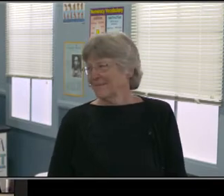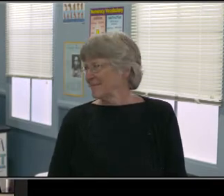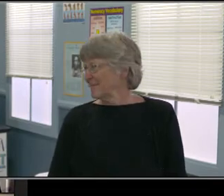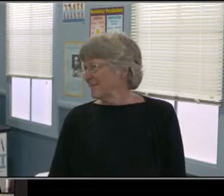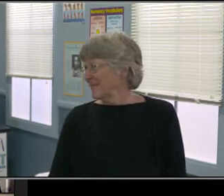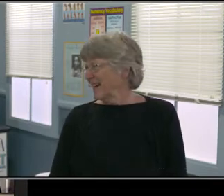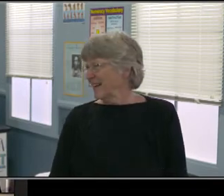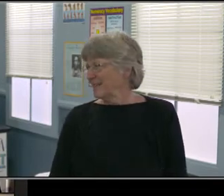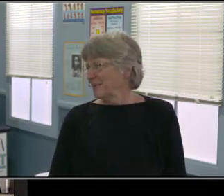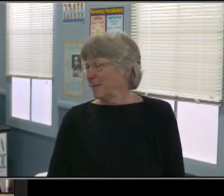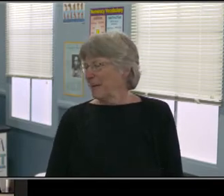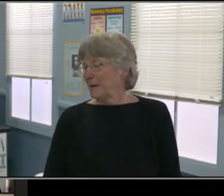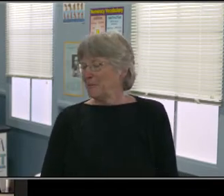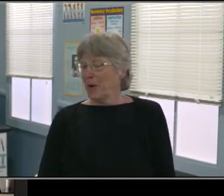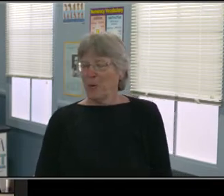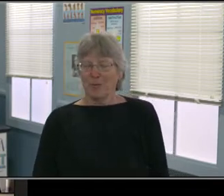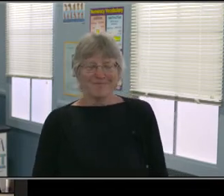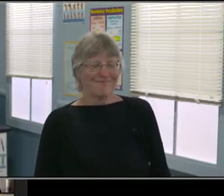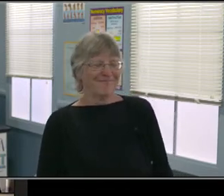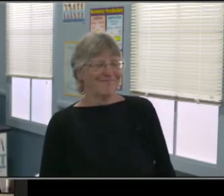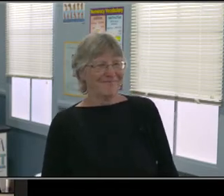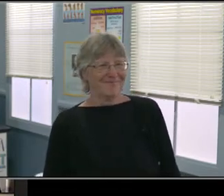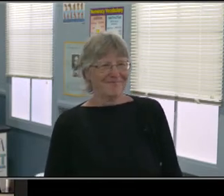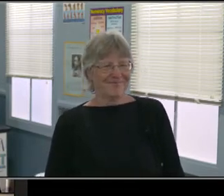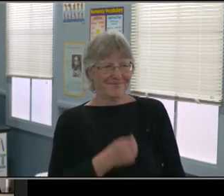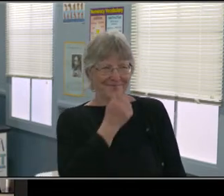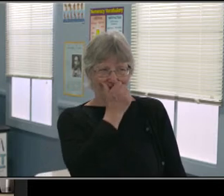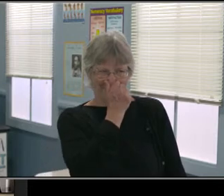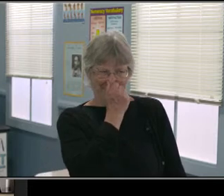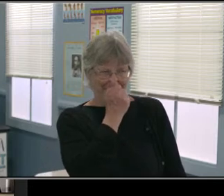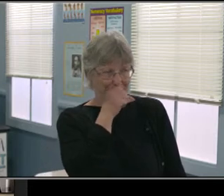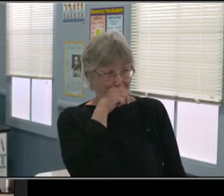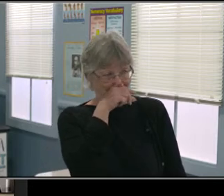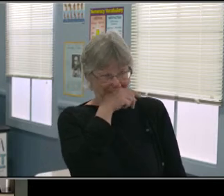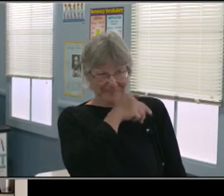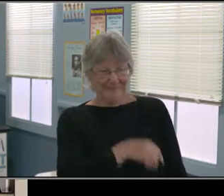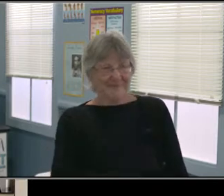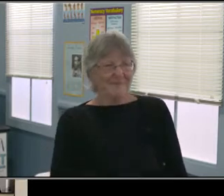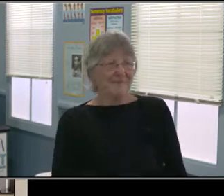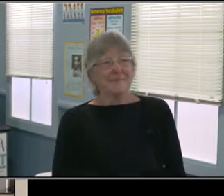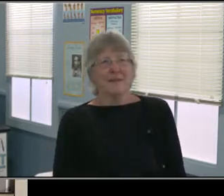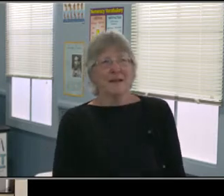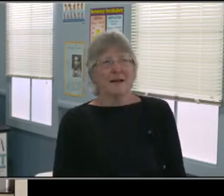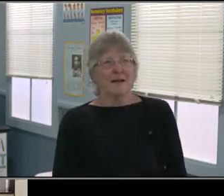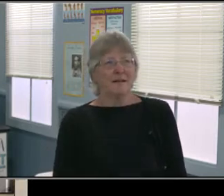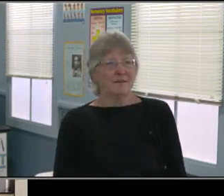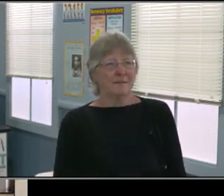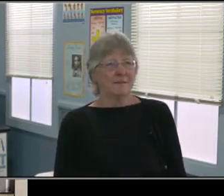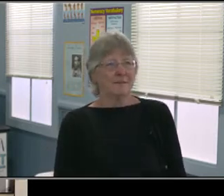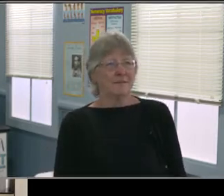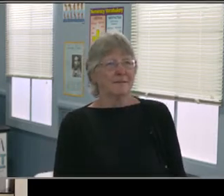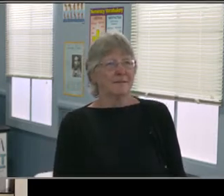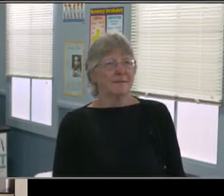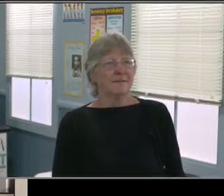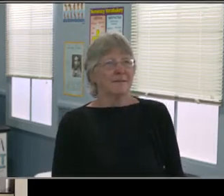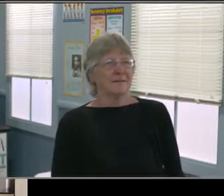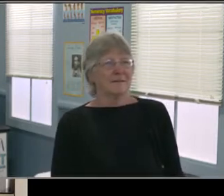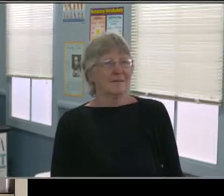I did come back in to share screen. Oh, find the presentation that you want. Do you see the presentation that you wanna use? Yeah.